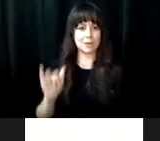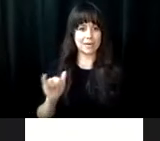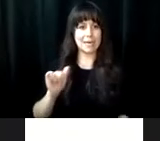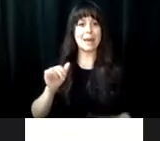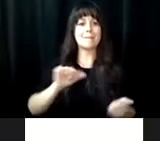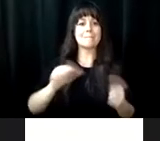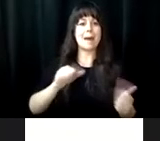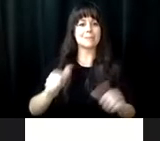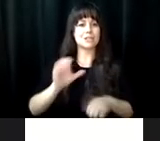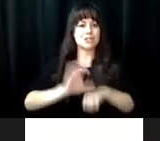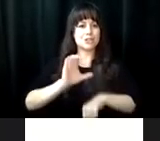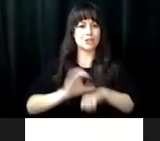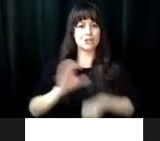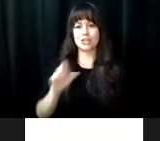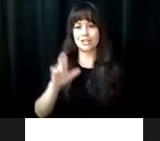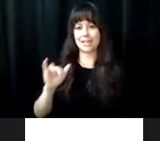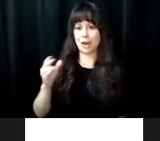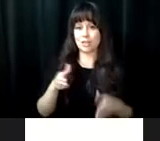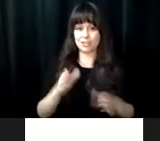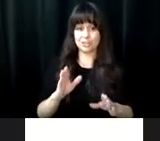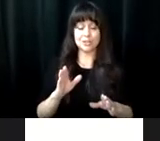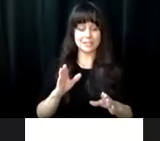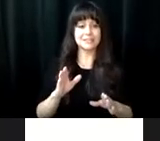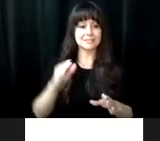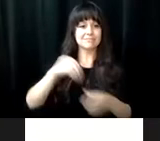program began in the basement of Calvary baptist church